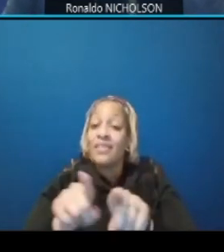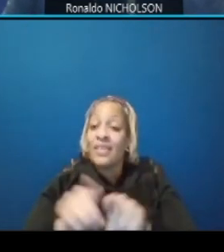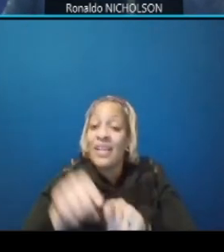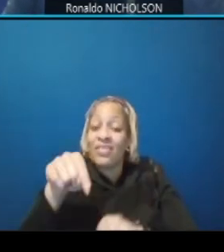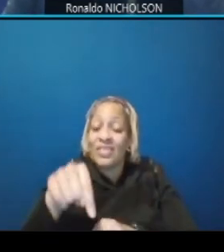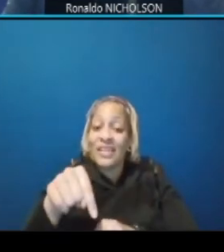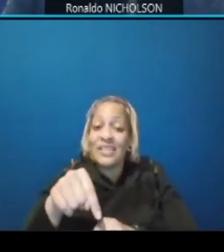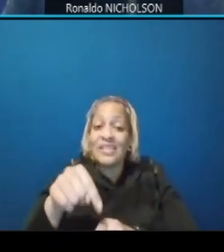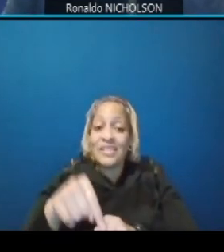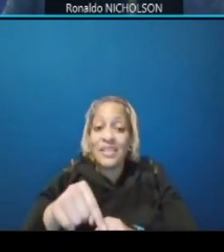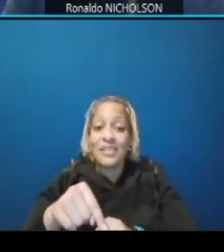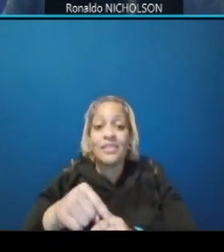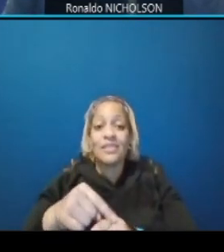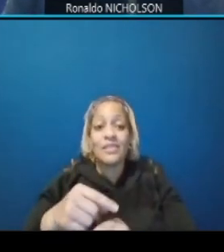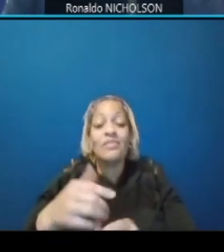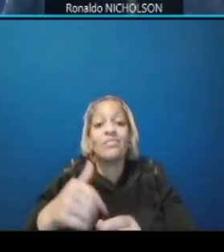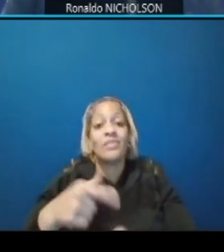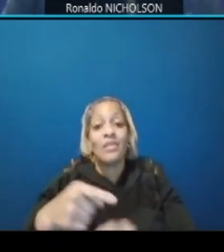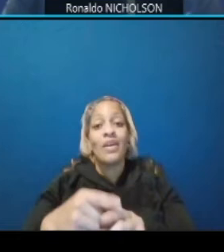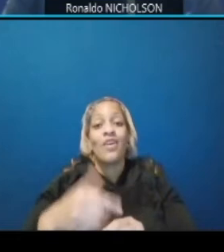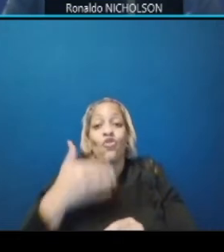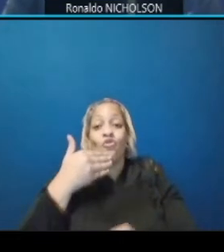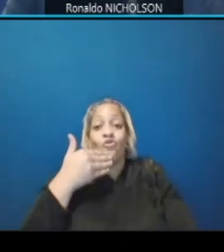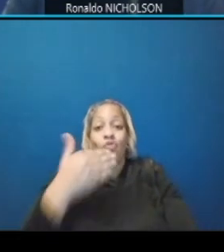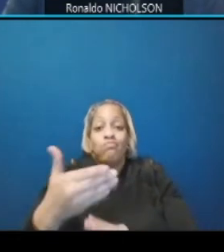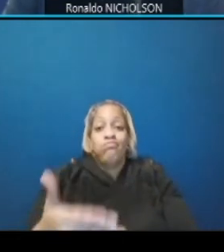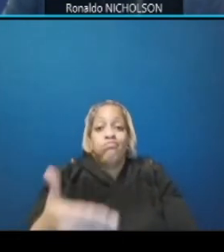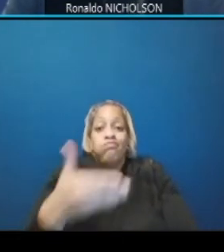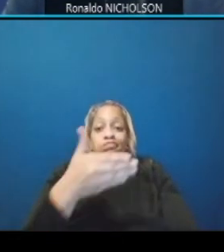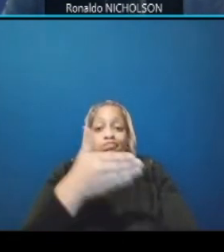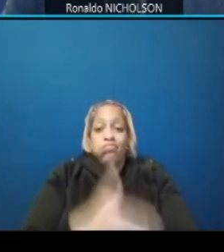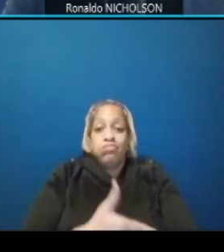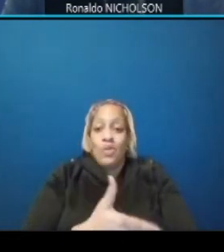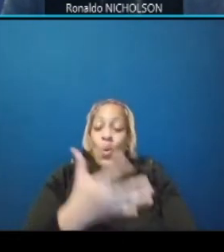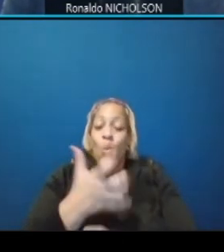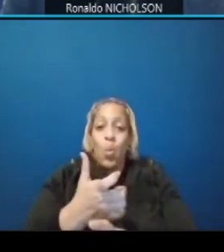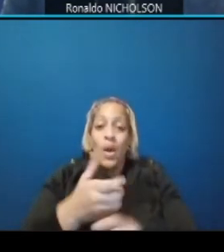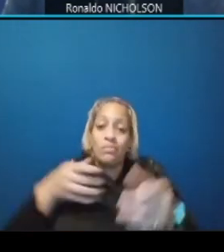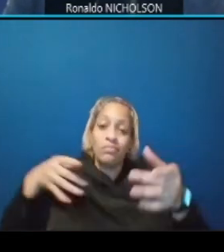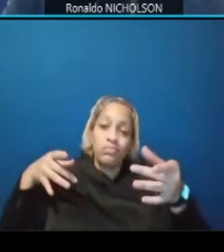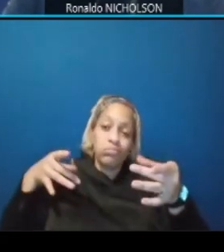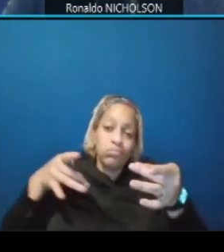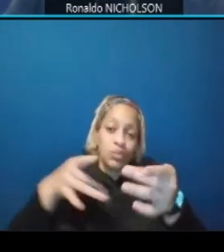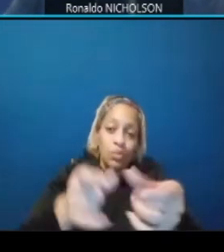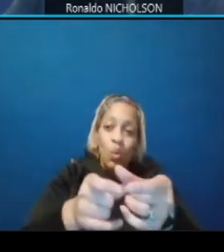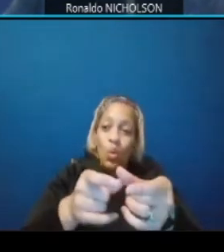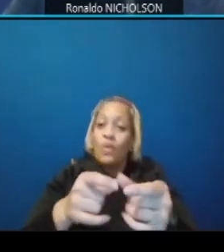improvement where we look to have smooth transfers between modes next slide please